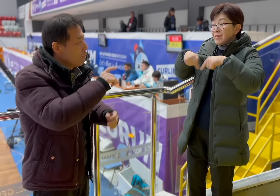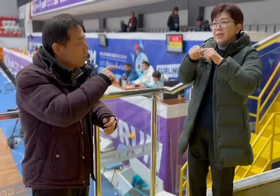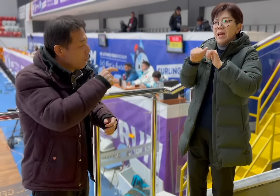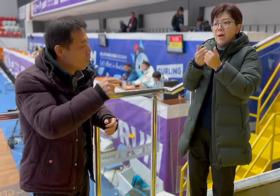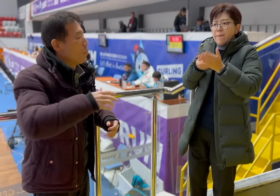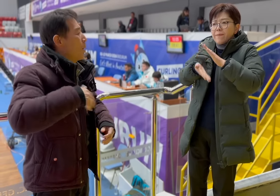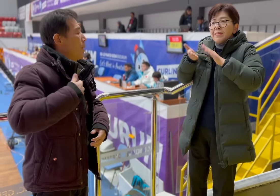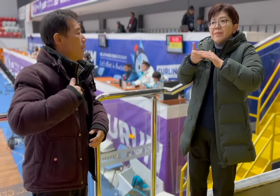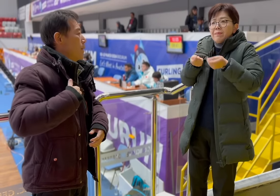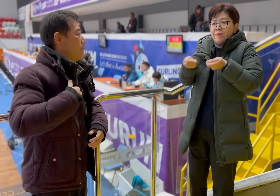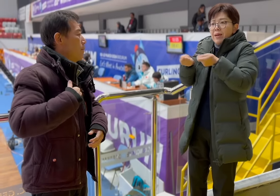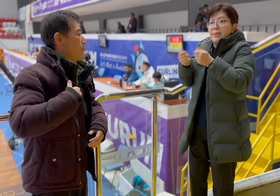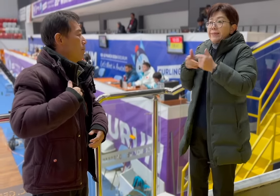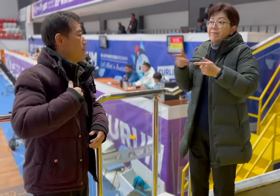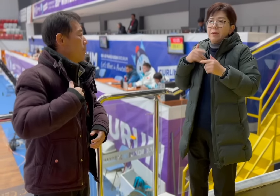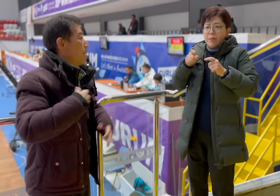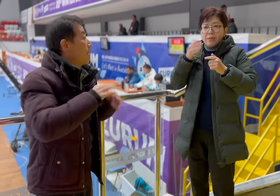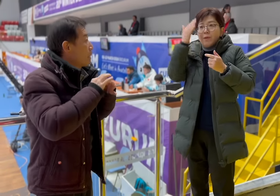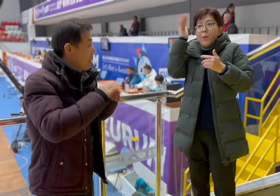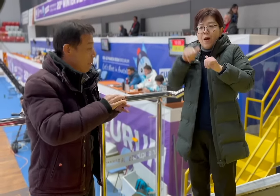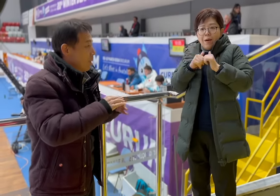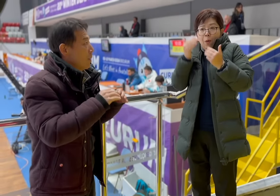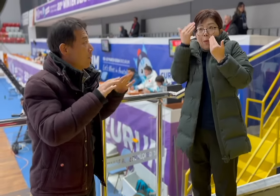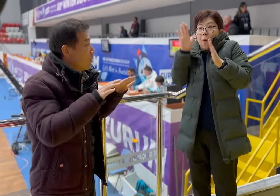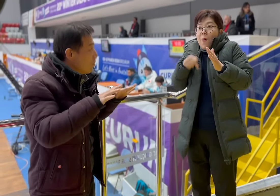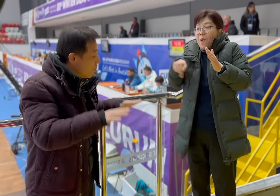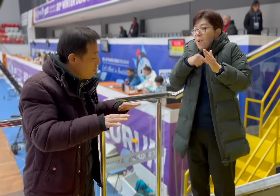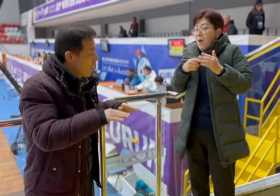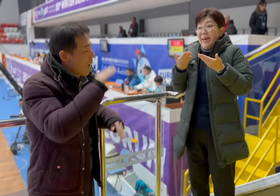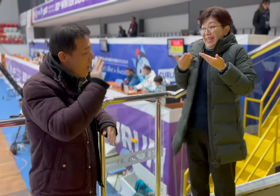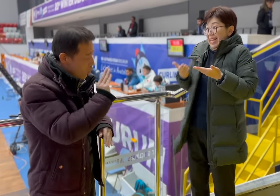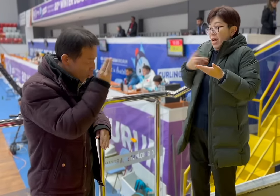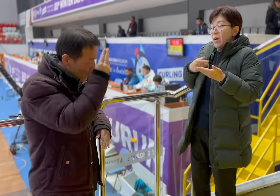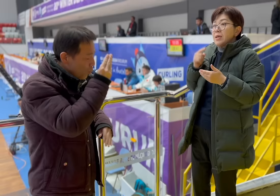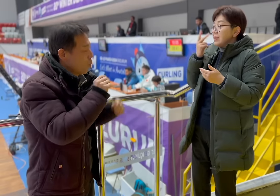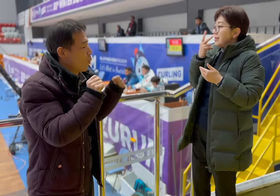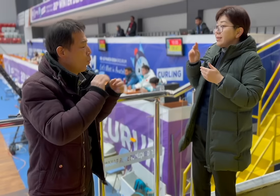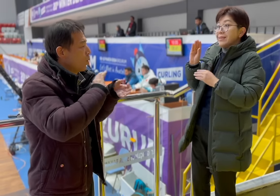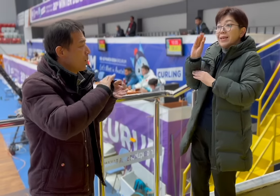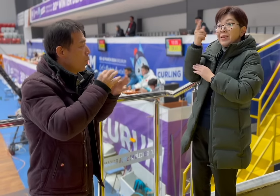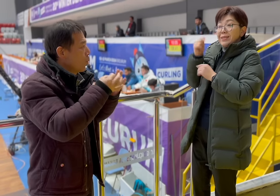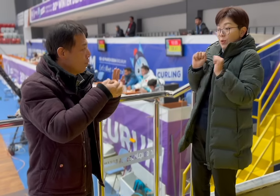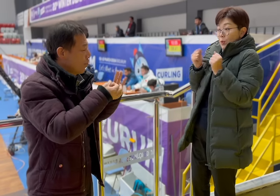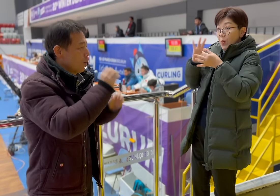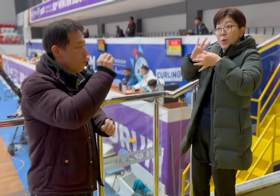competitions are organized, and how to manage International Sign interpreters, and the like. We are here to familiarize with the